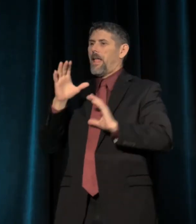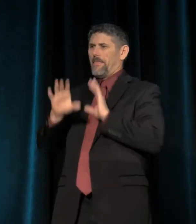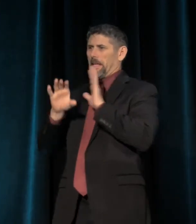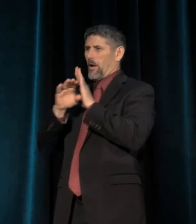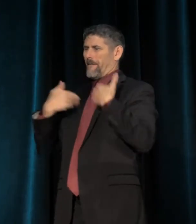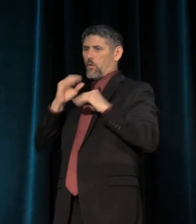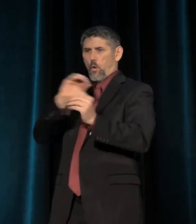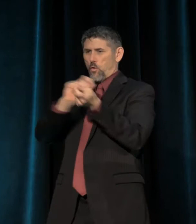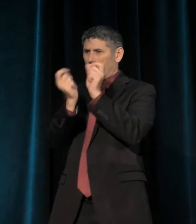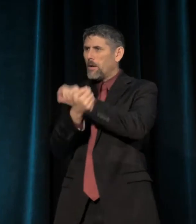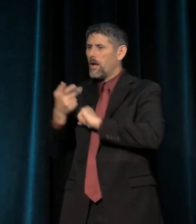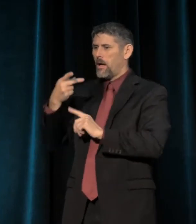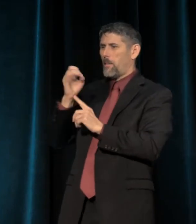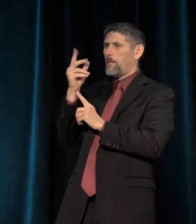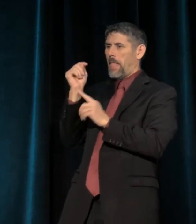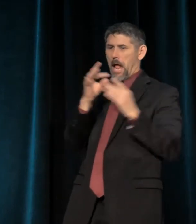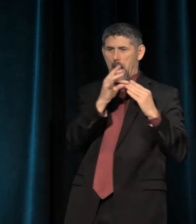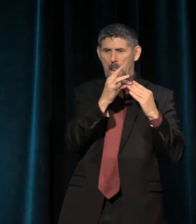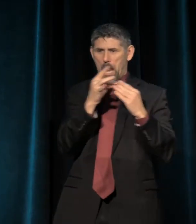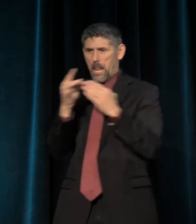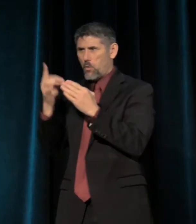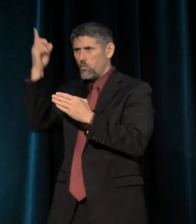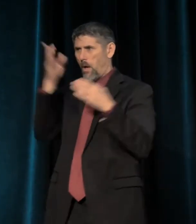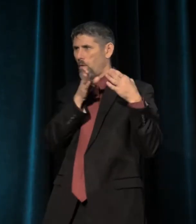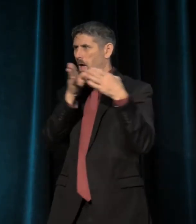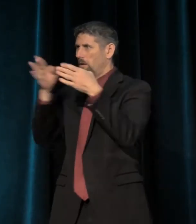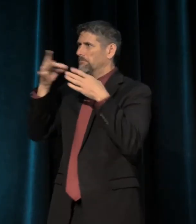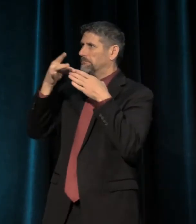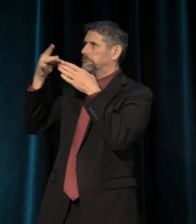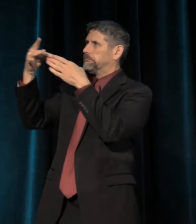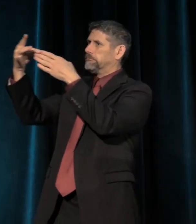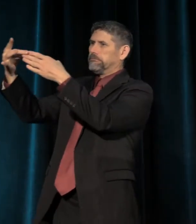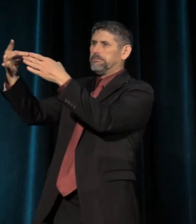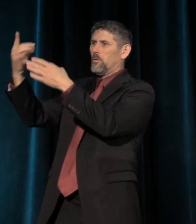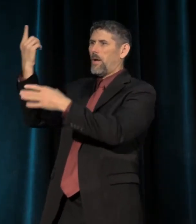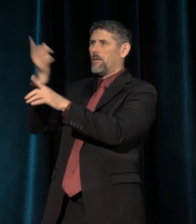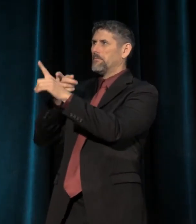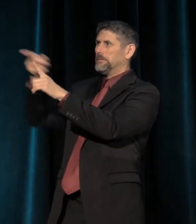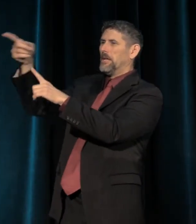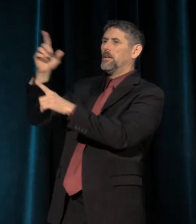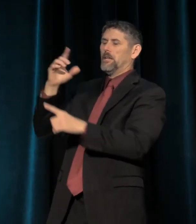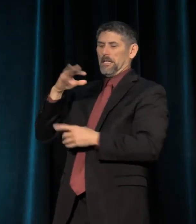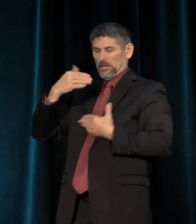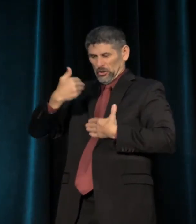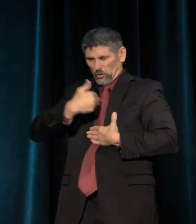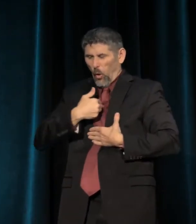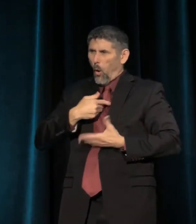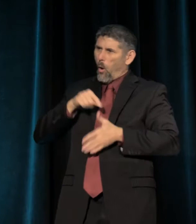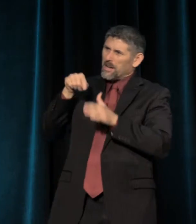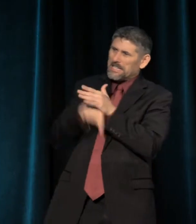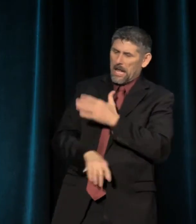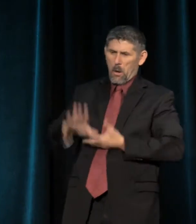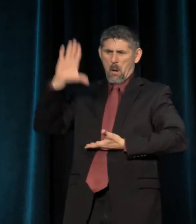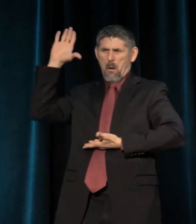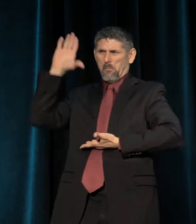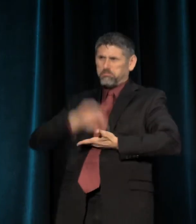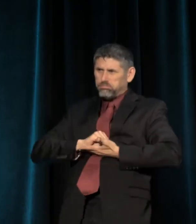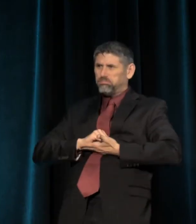The plot leads only in one direction -- to a soul killing, body crushing, kind of an end.